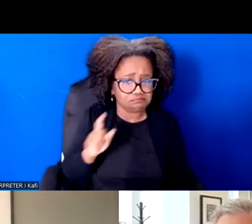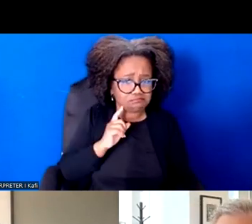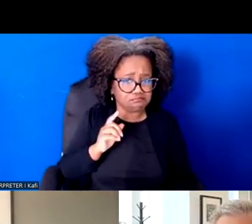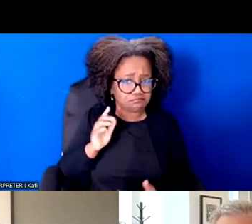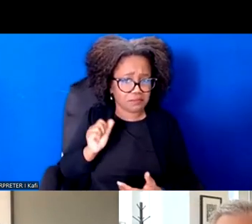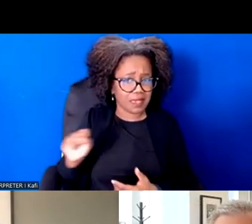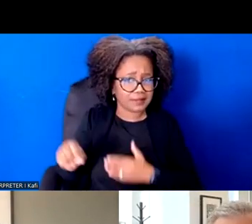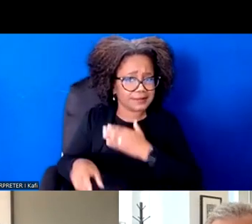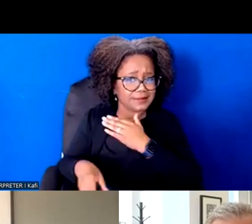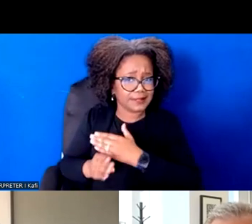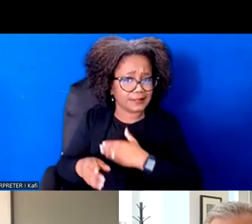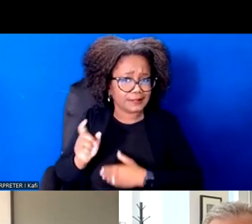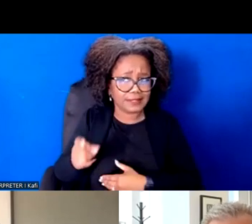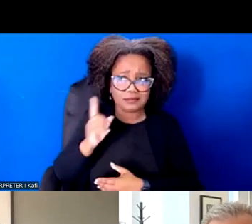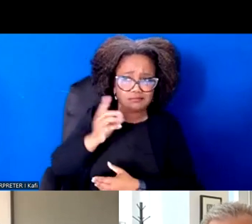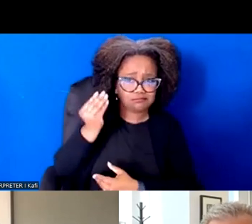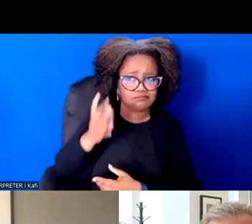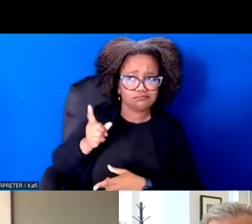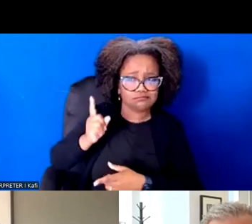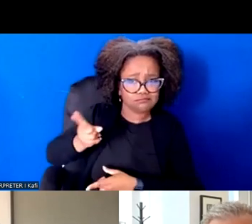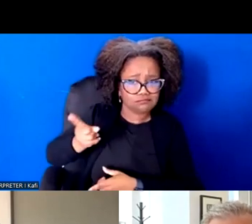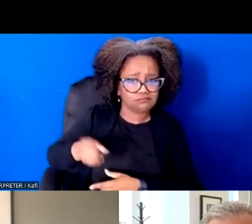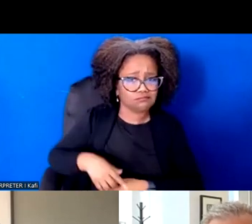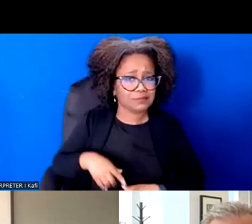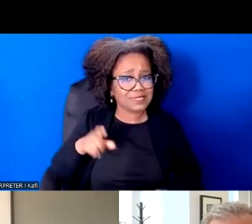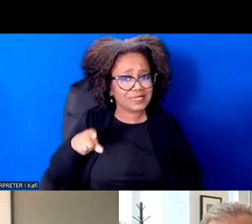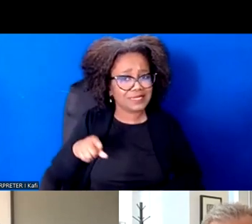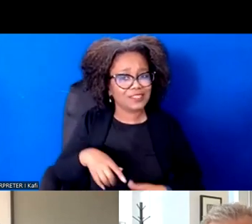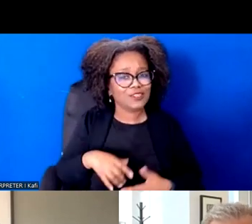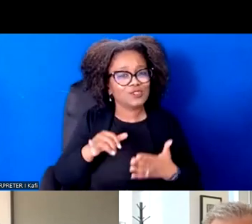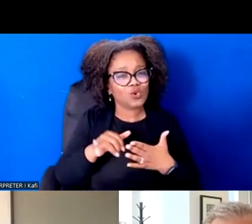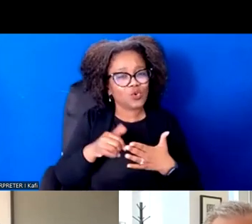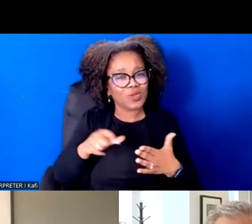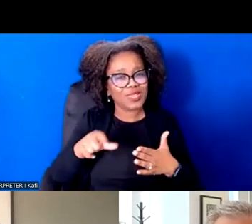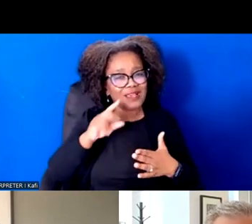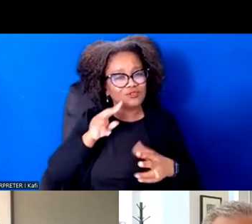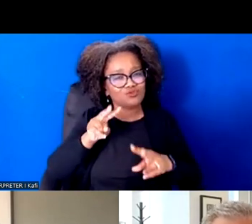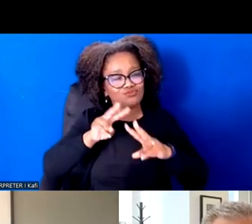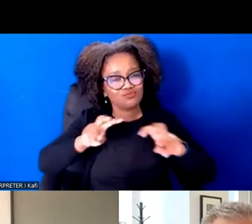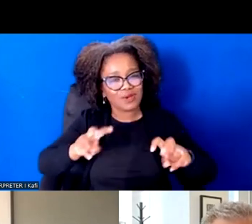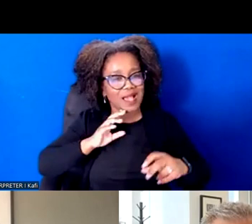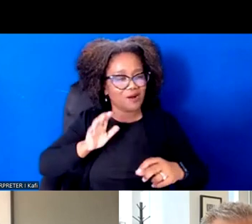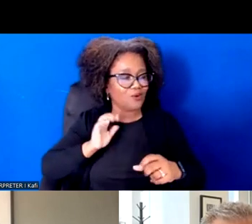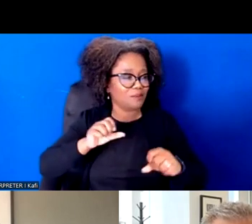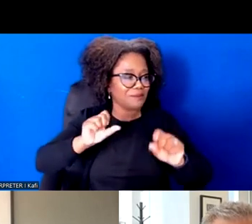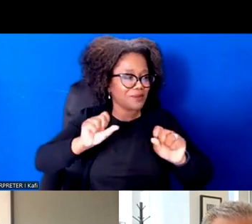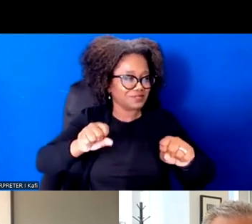John Yea, I know you've been thinking about that. What's that raise for you?